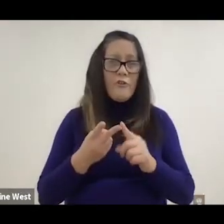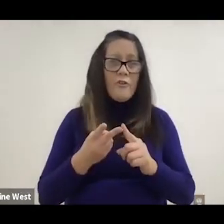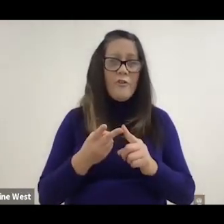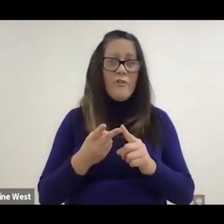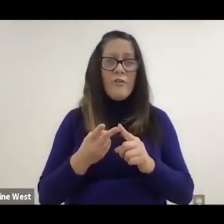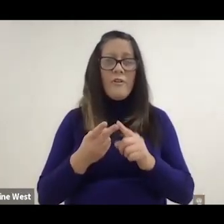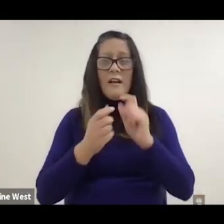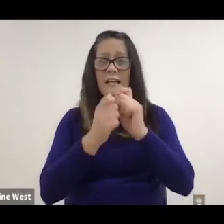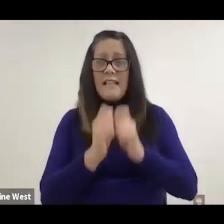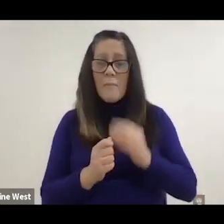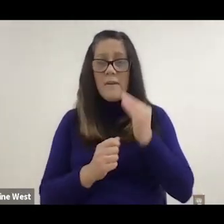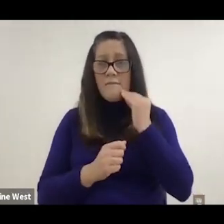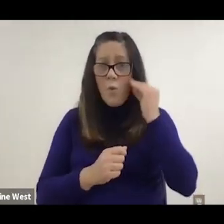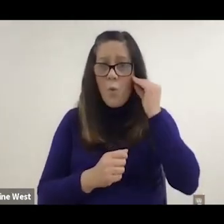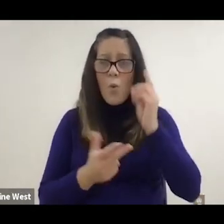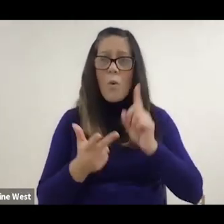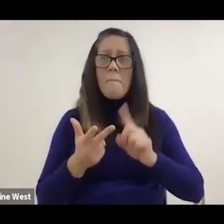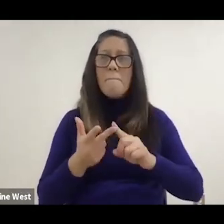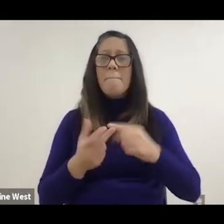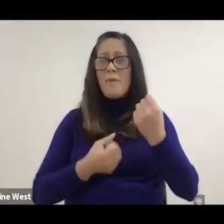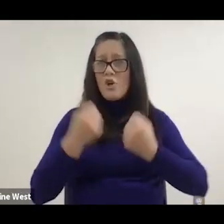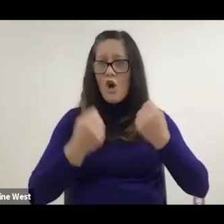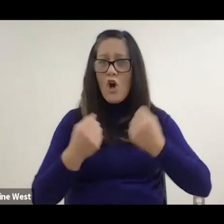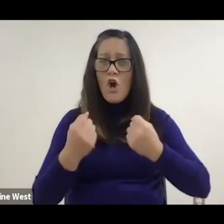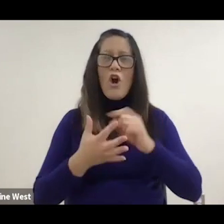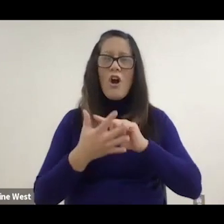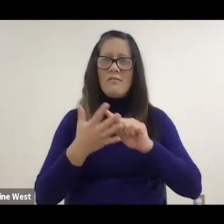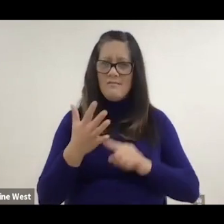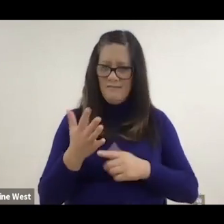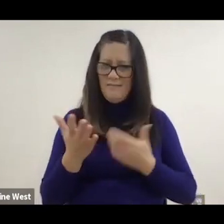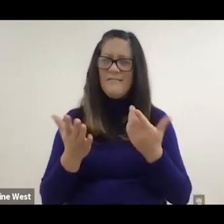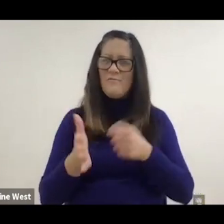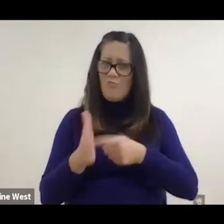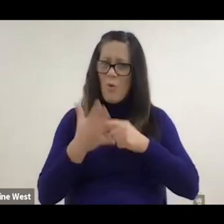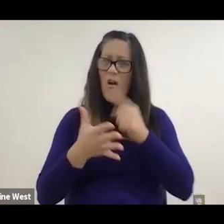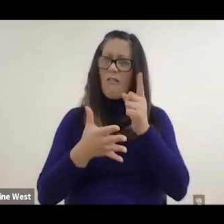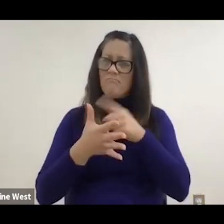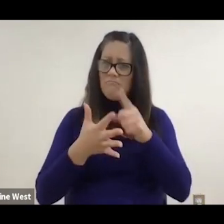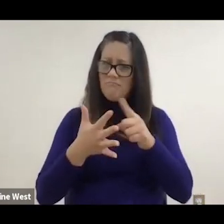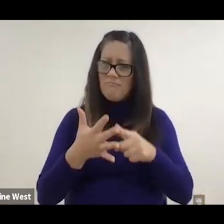If I didn't have an adaptive home to live in, and it did have an adaptive